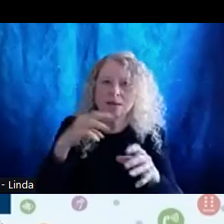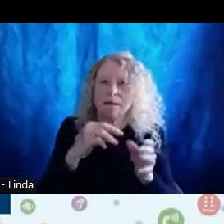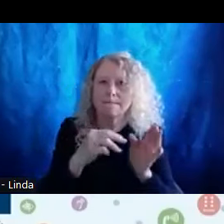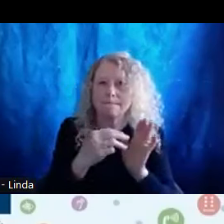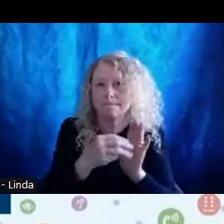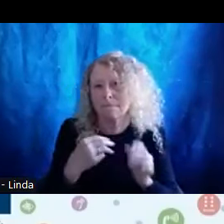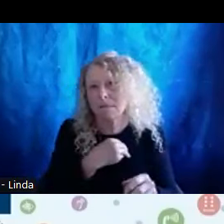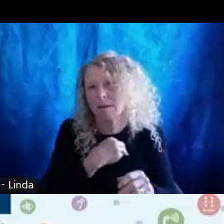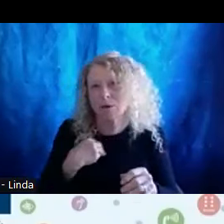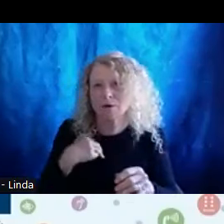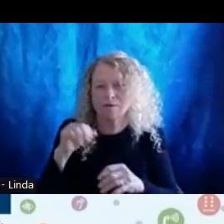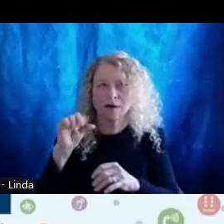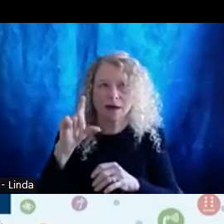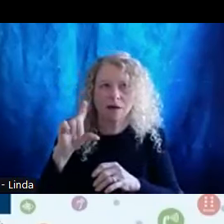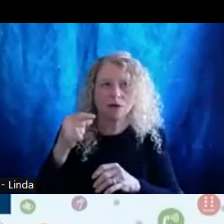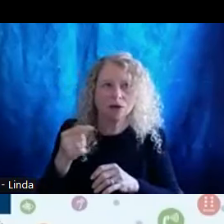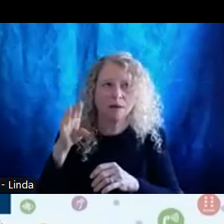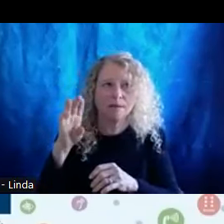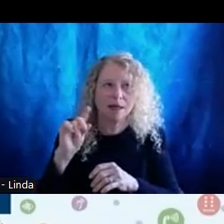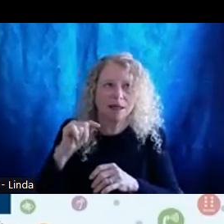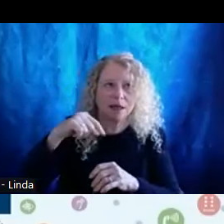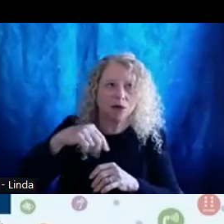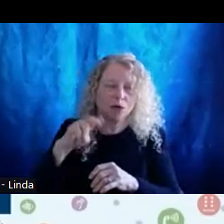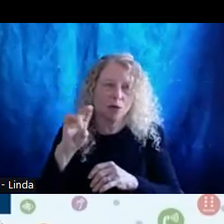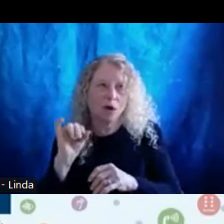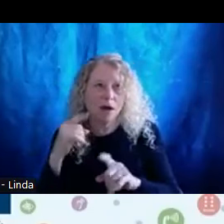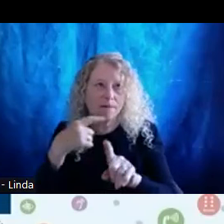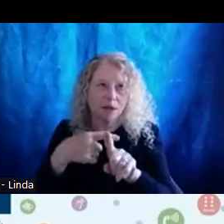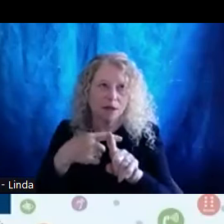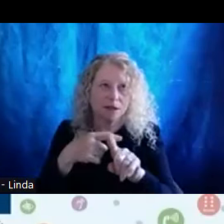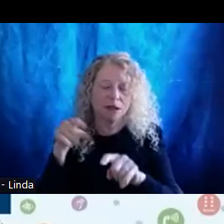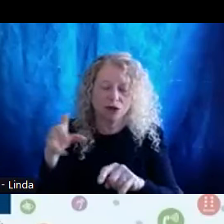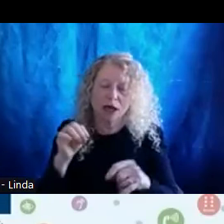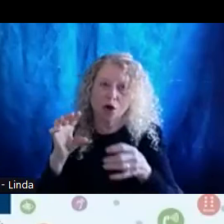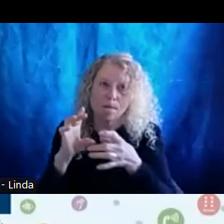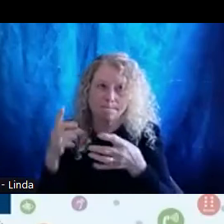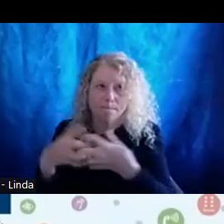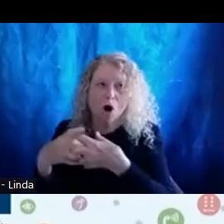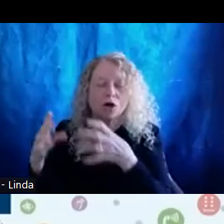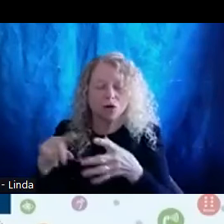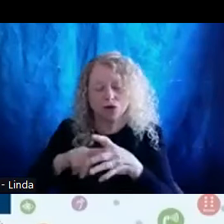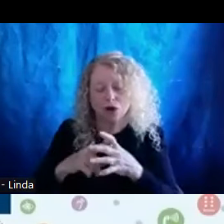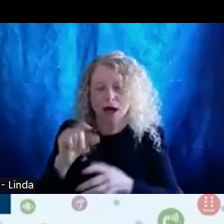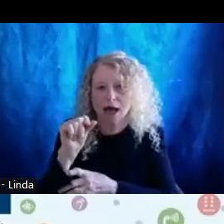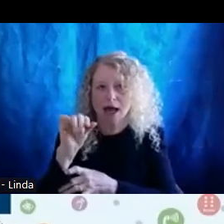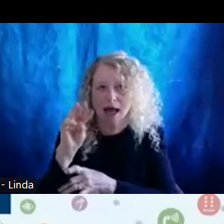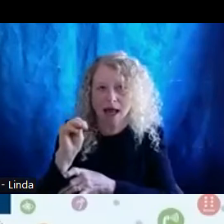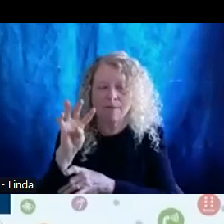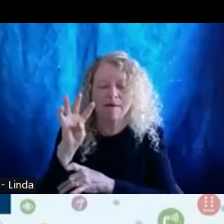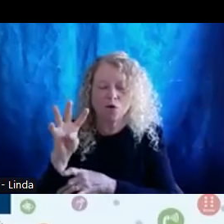Erin and her partner started AIM for Access during the pandemic when they saw the injustices that people